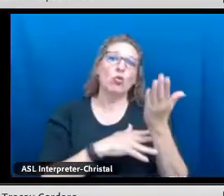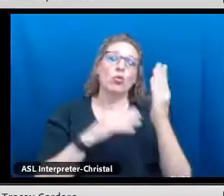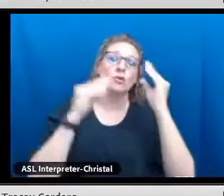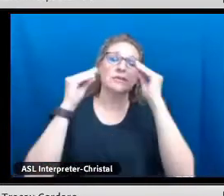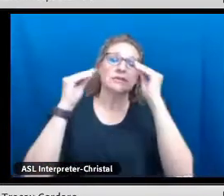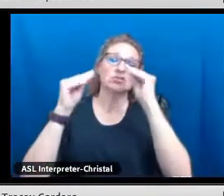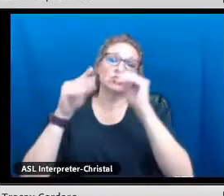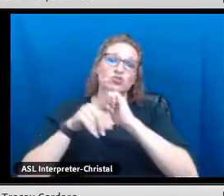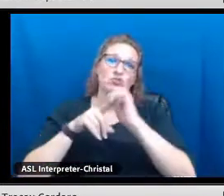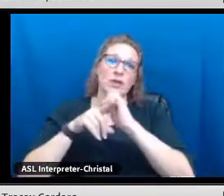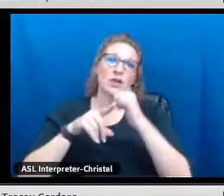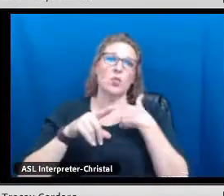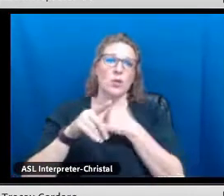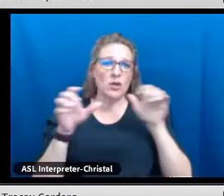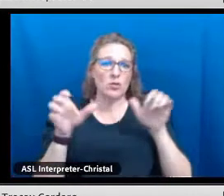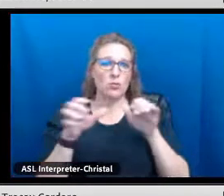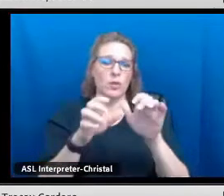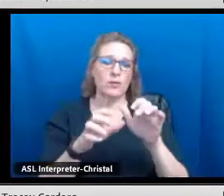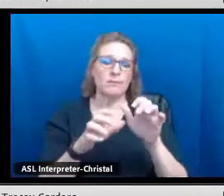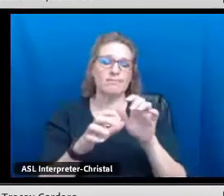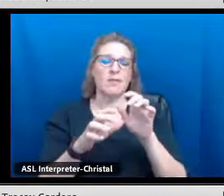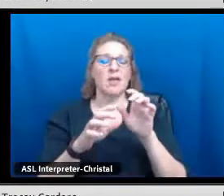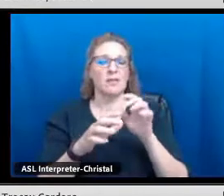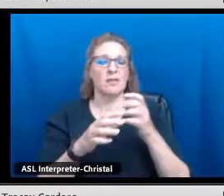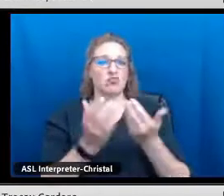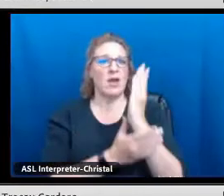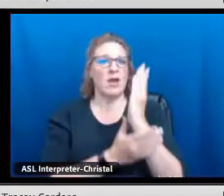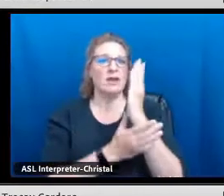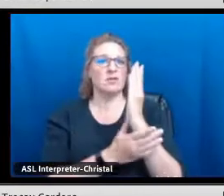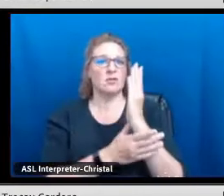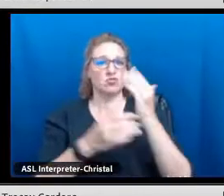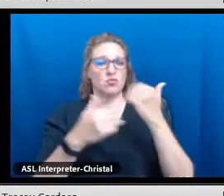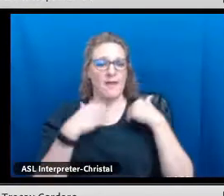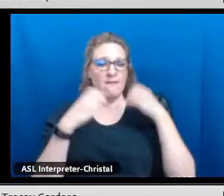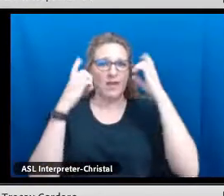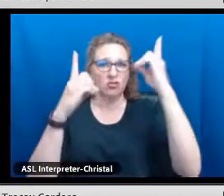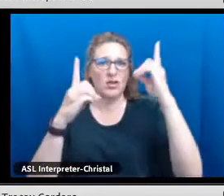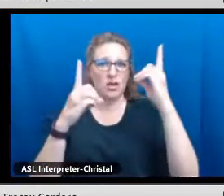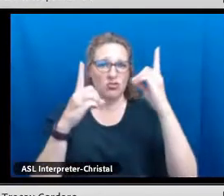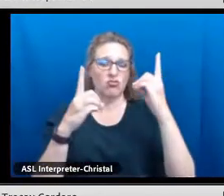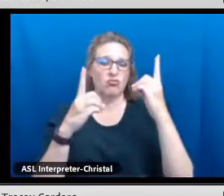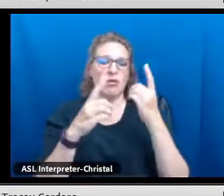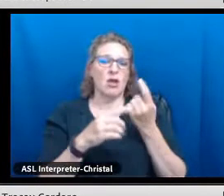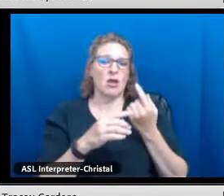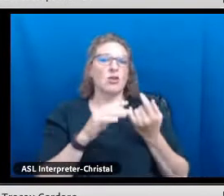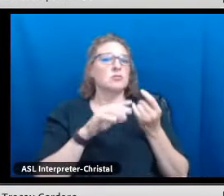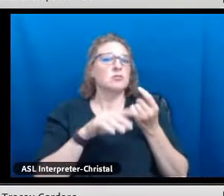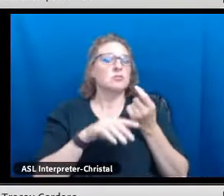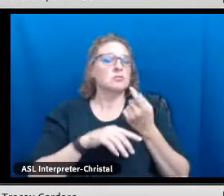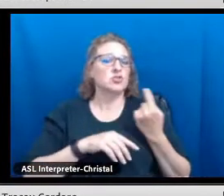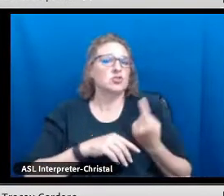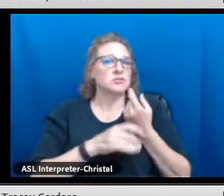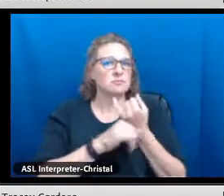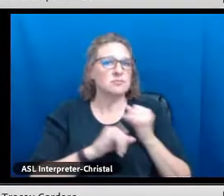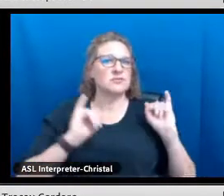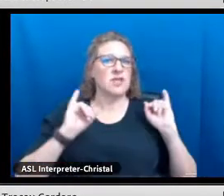of our children through the teacher trainings. We want to continue to promote the inherent right to exercise educational sovereignty